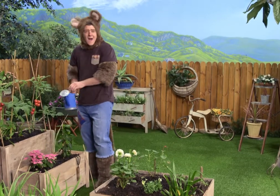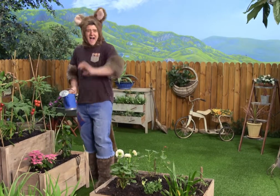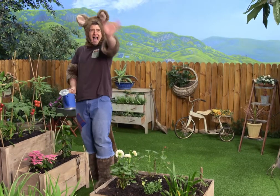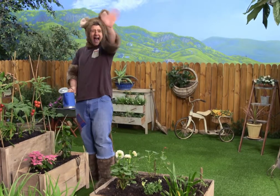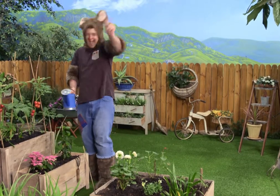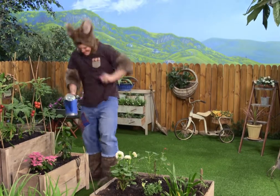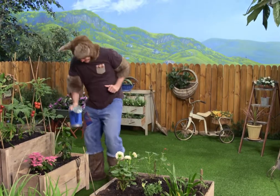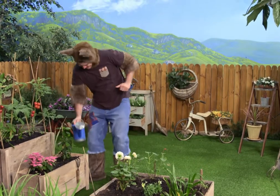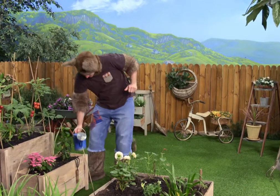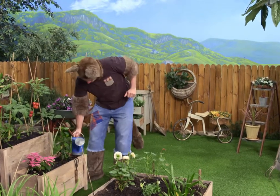Oh, hello, everyone.